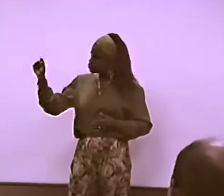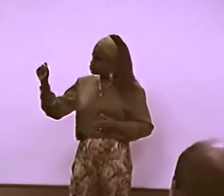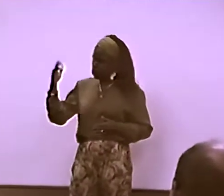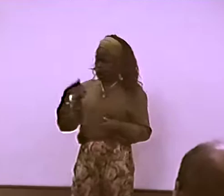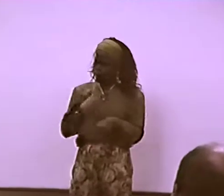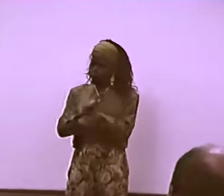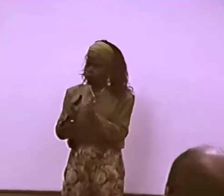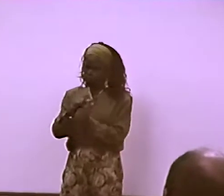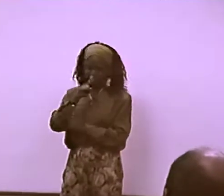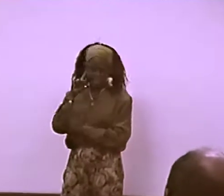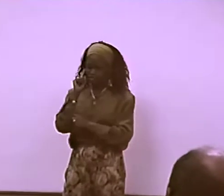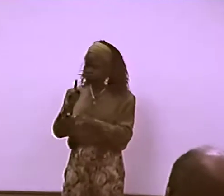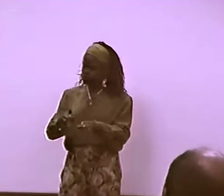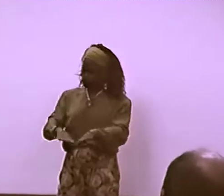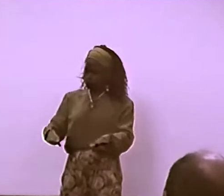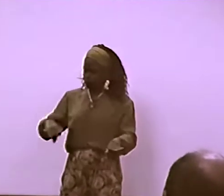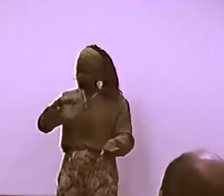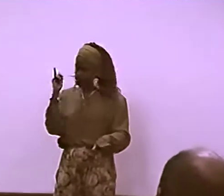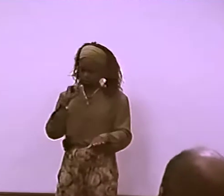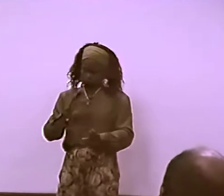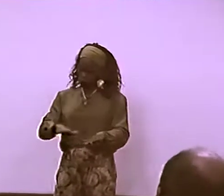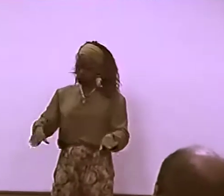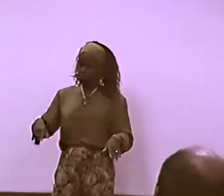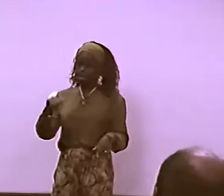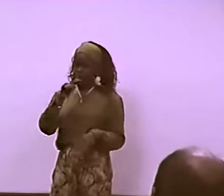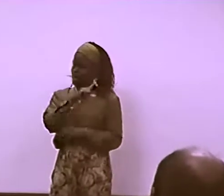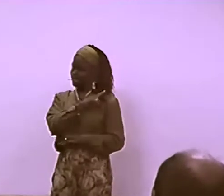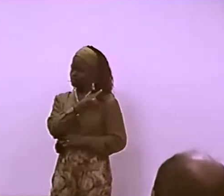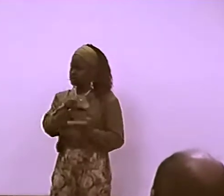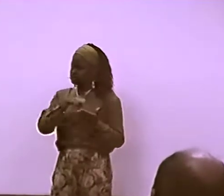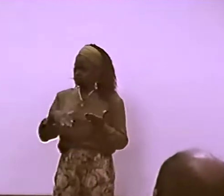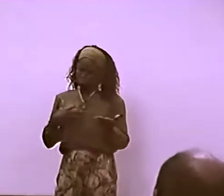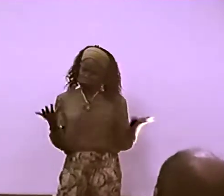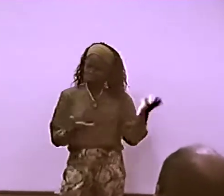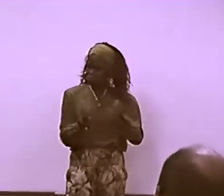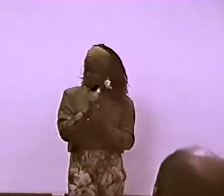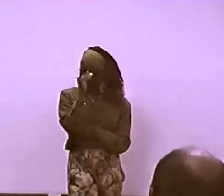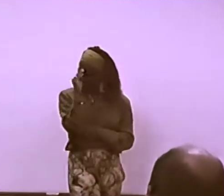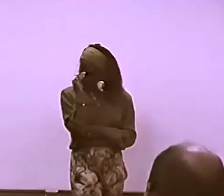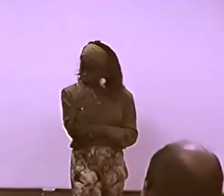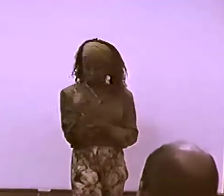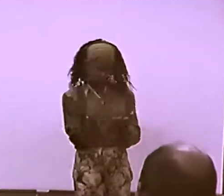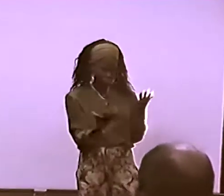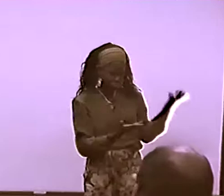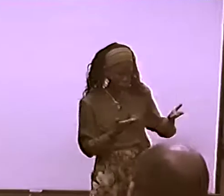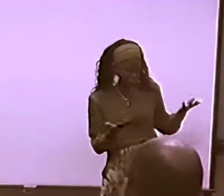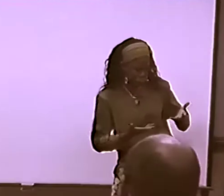"THAT THEY ... FOR SUPPORTING EACH OTHER FOR THEIR OWN SOCIAL NEEDS."